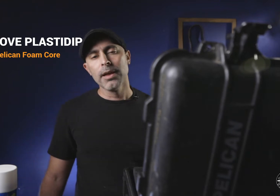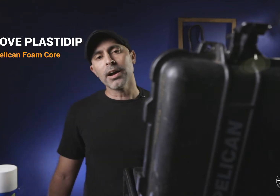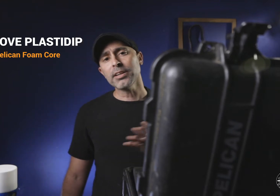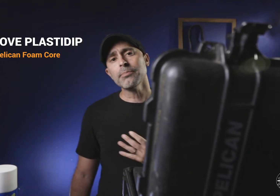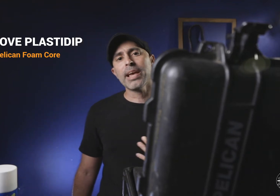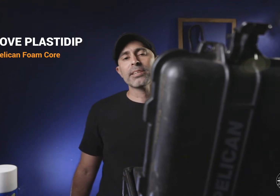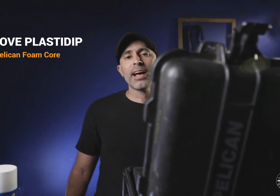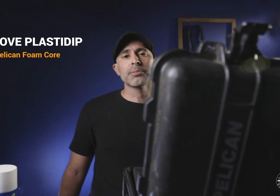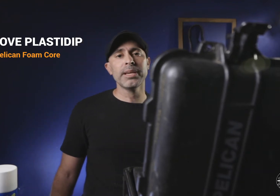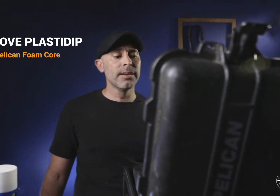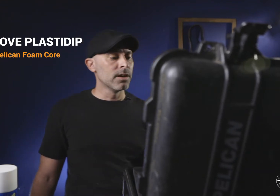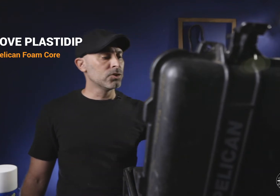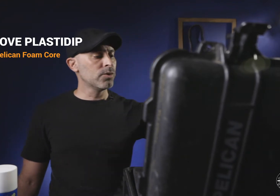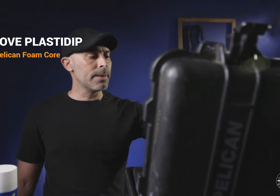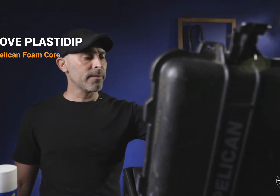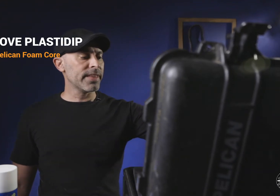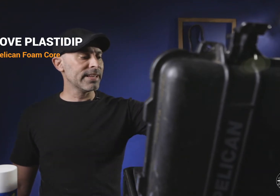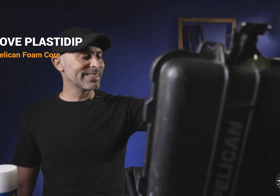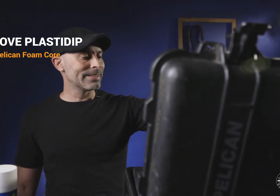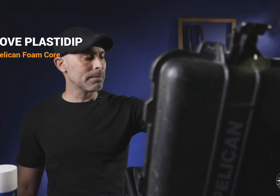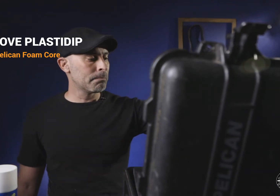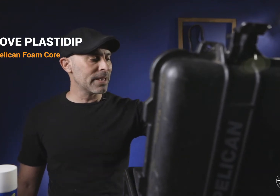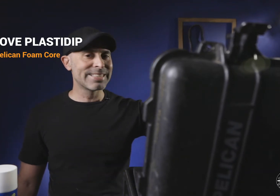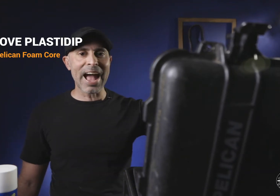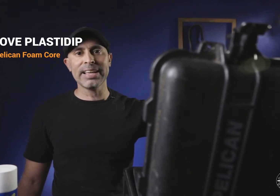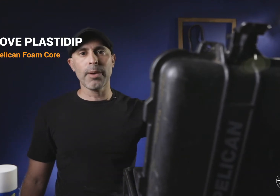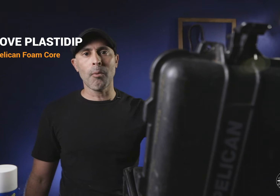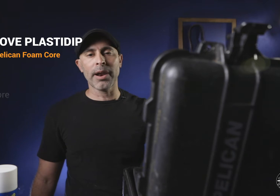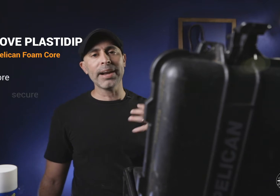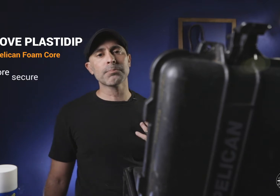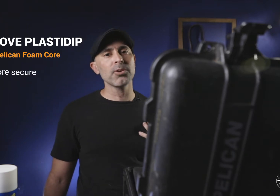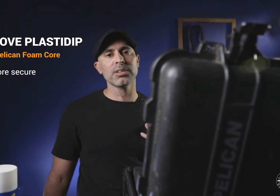custom case allows me to keep everything exactly the way I want I just personally